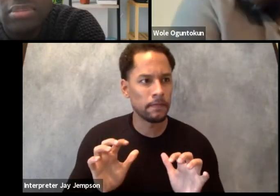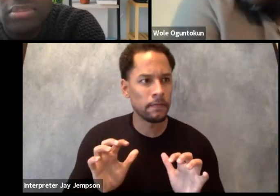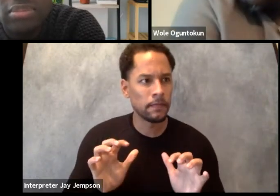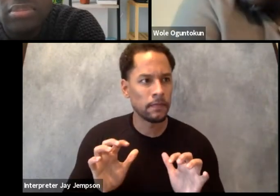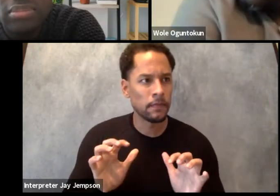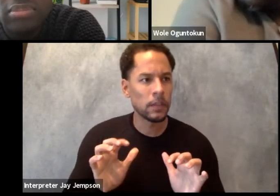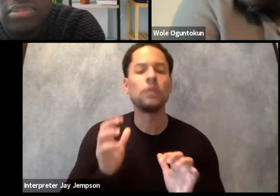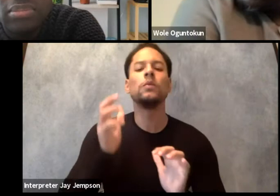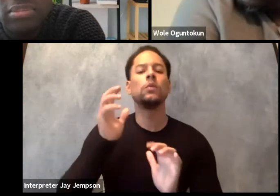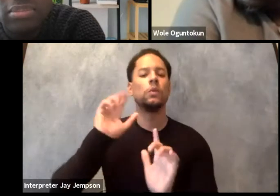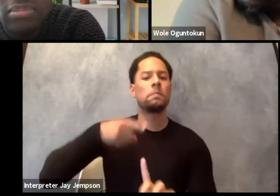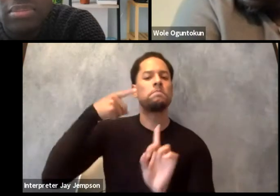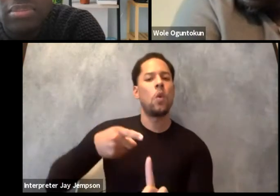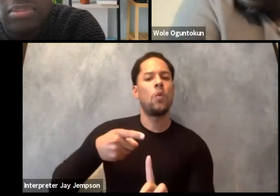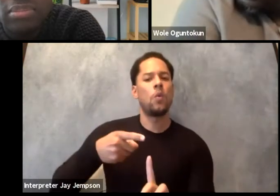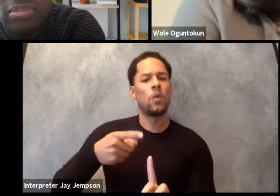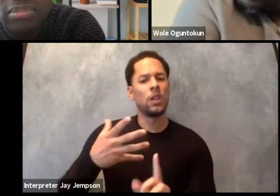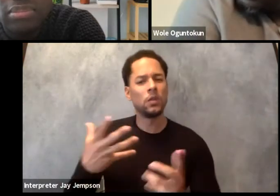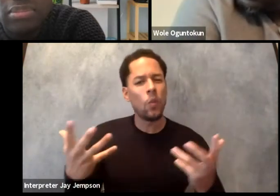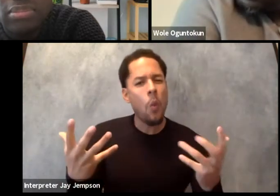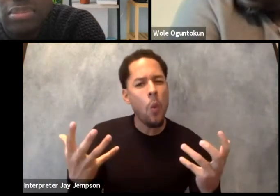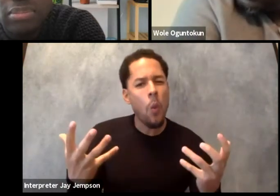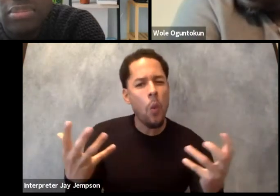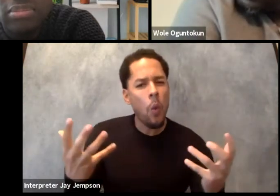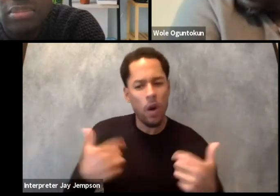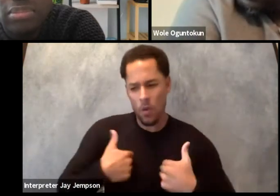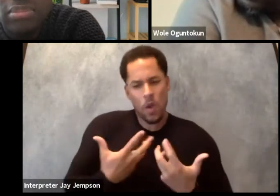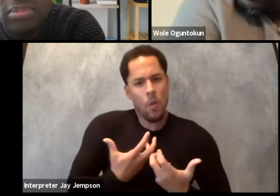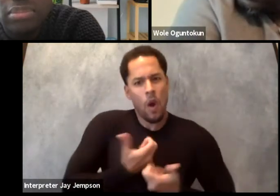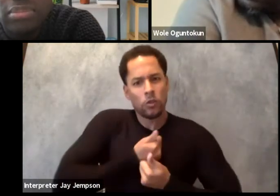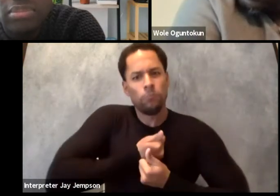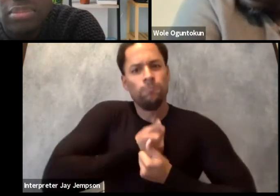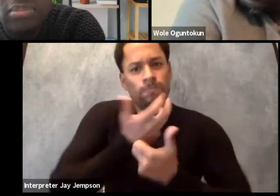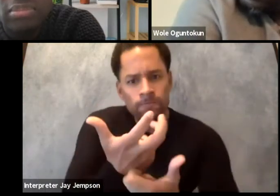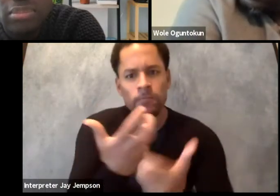one not only to the public but to ourselves.